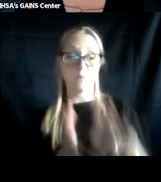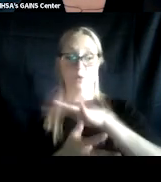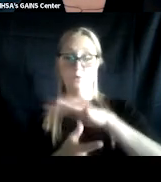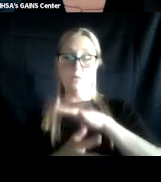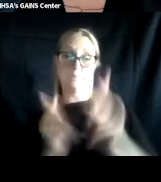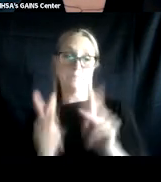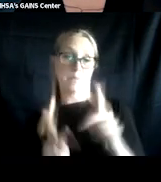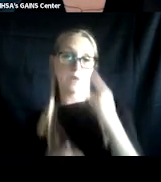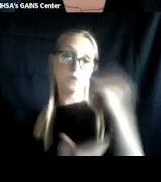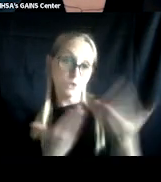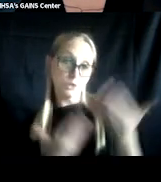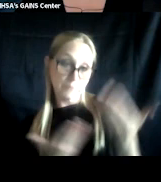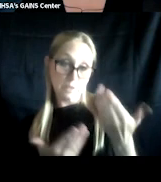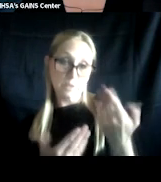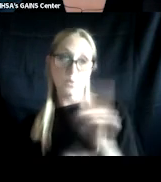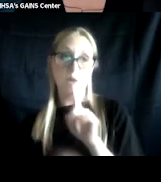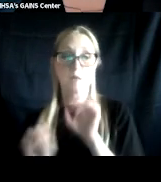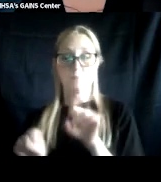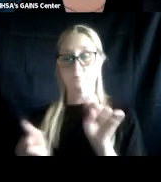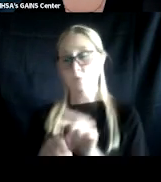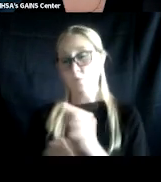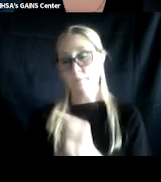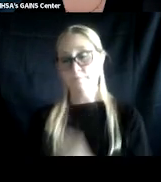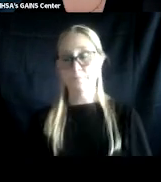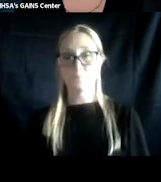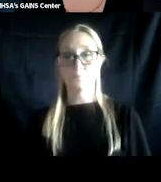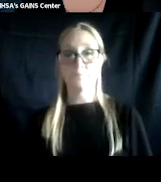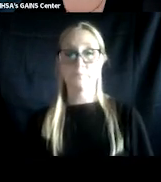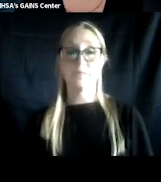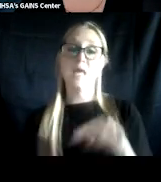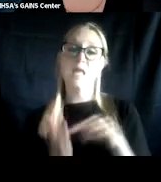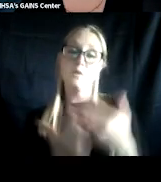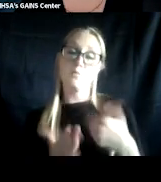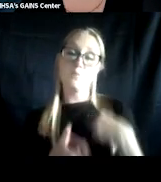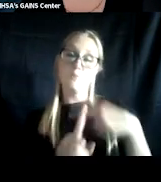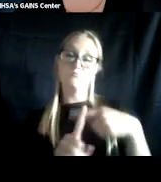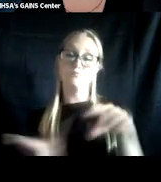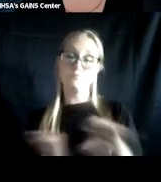for services were appropriate. This proactive approach is accomplished by effectively targeting